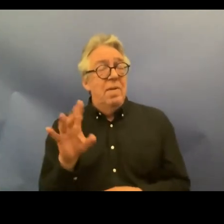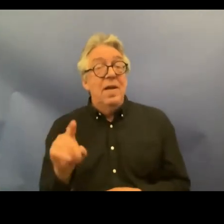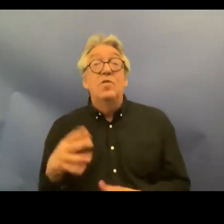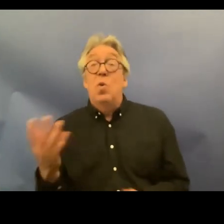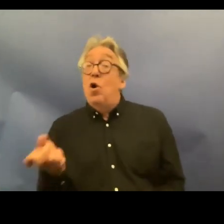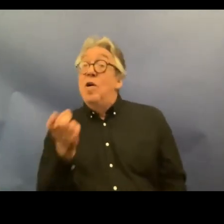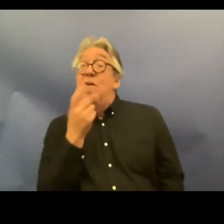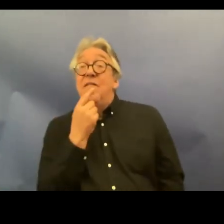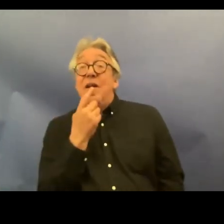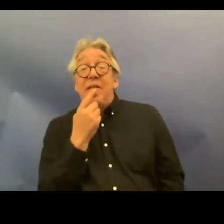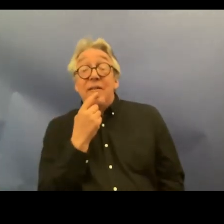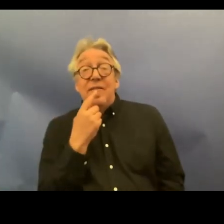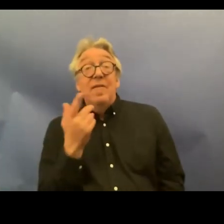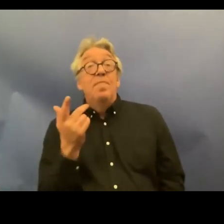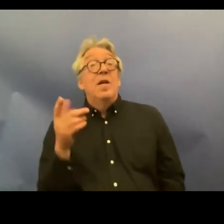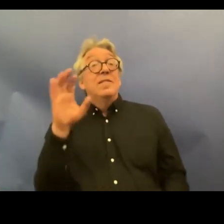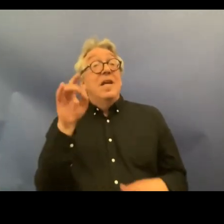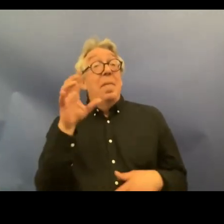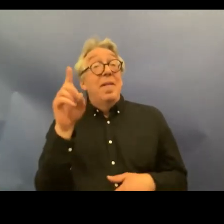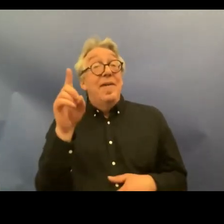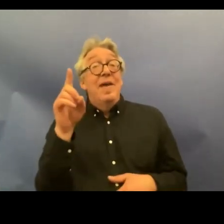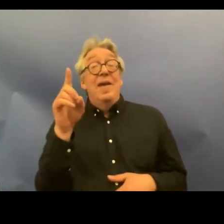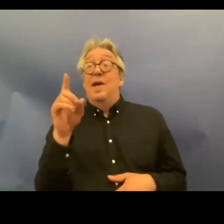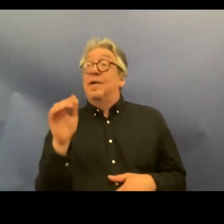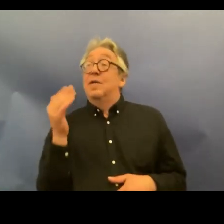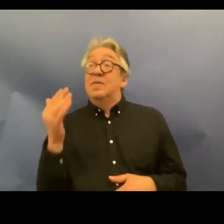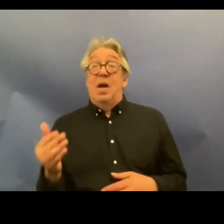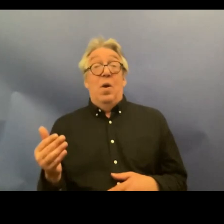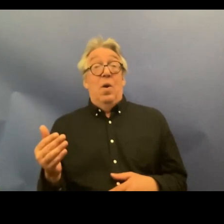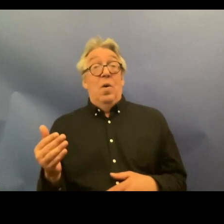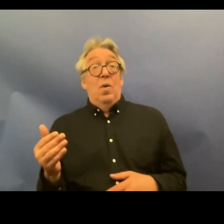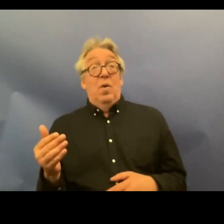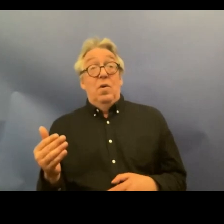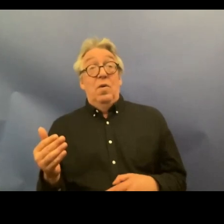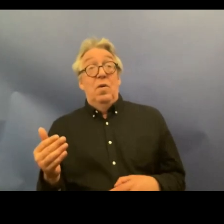application has become a matter of legal system in particular the courts the